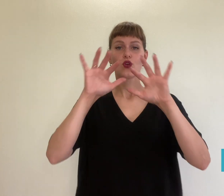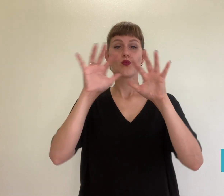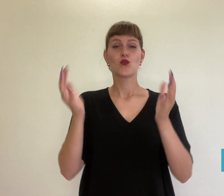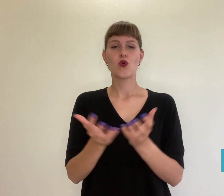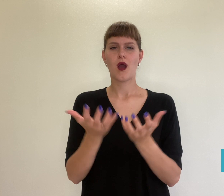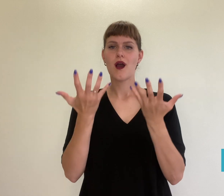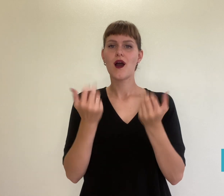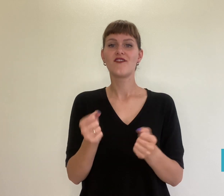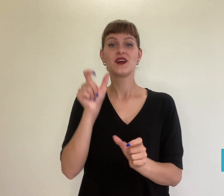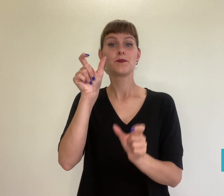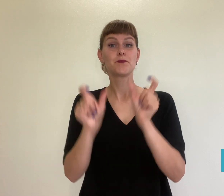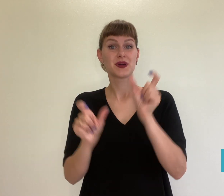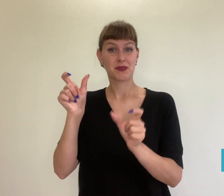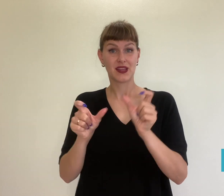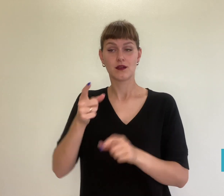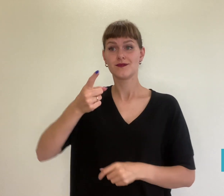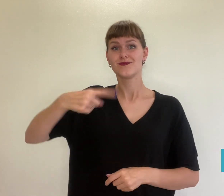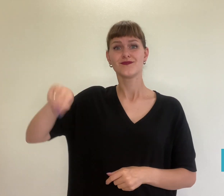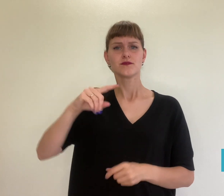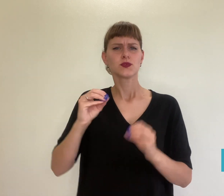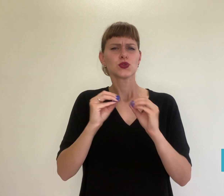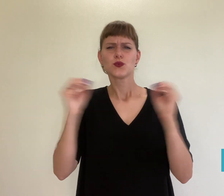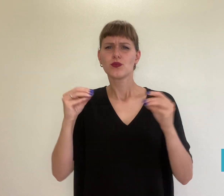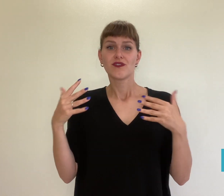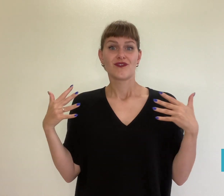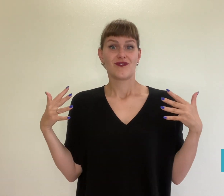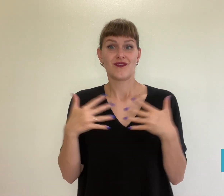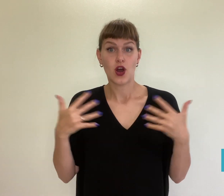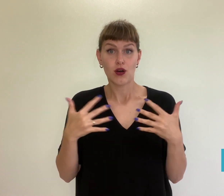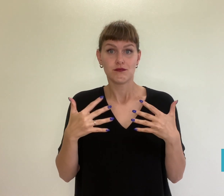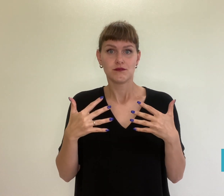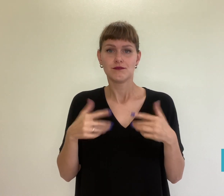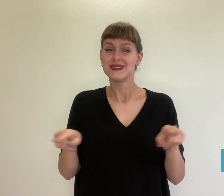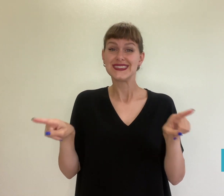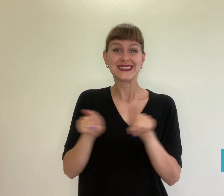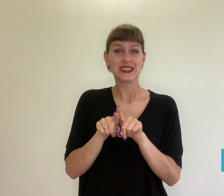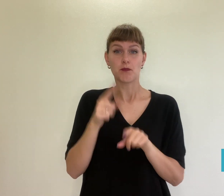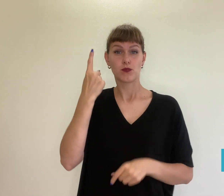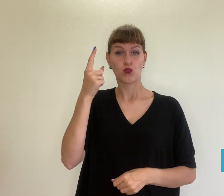Around the world, there are some people who have no fear.